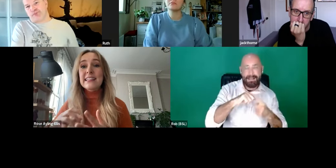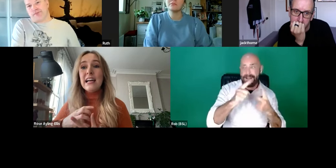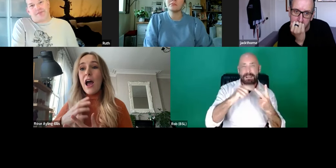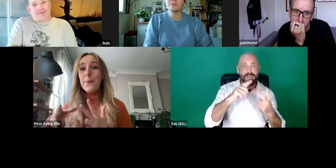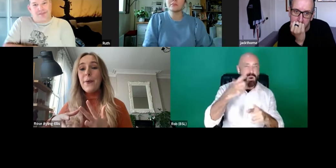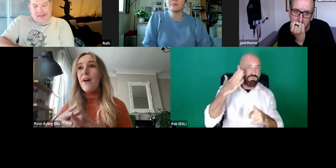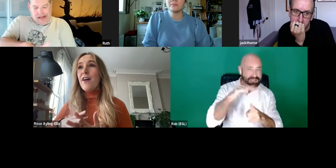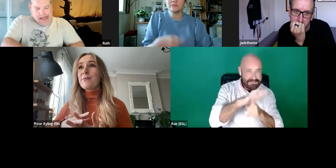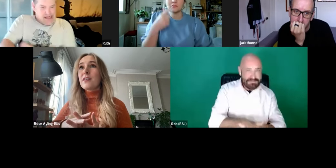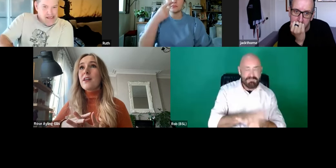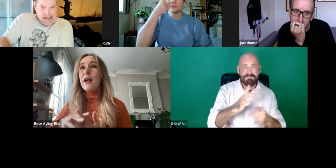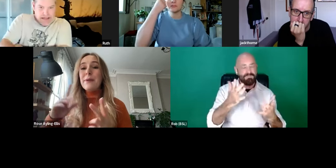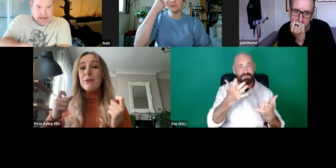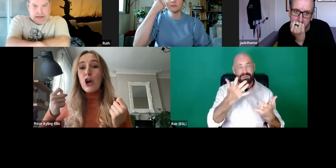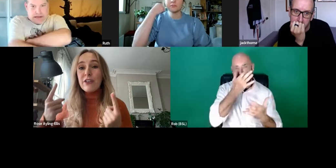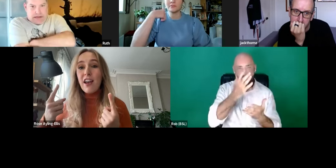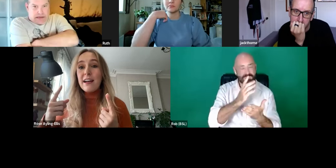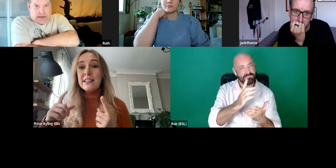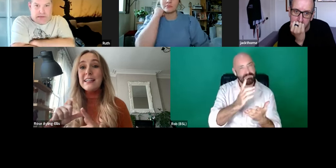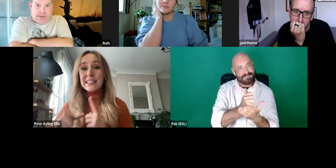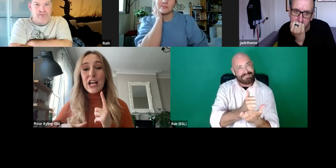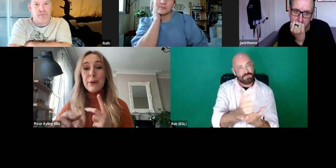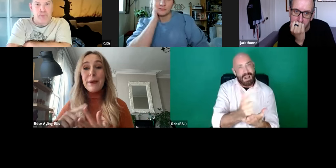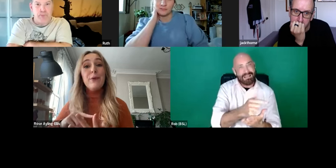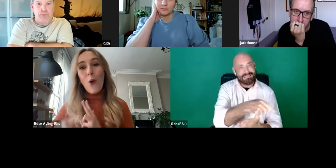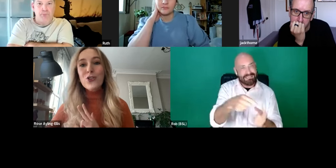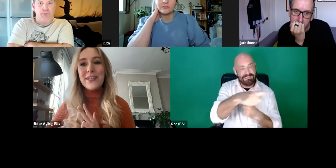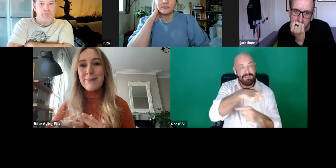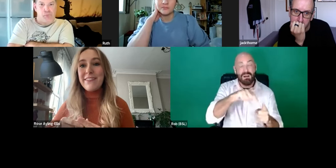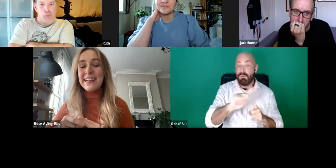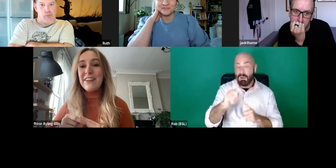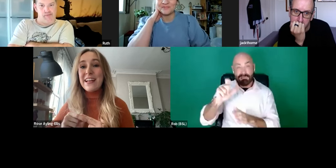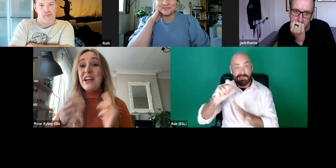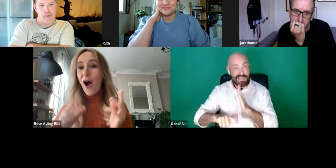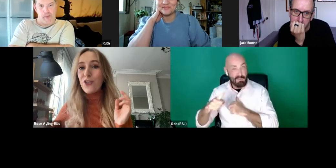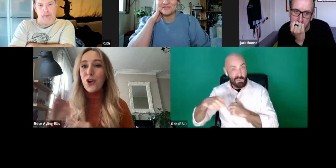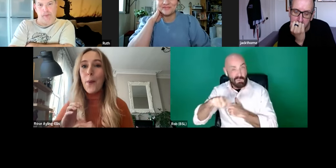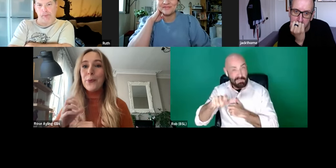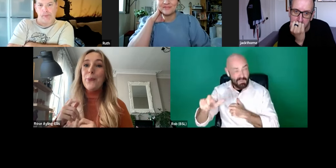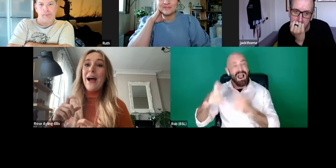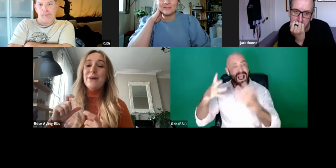But people don't realise that disabled people also experience these things on top of